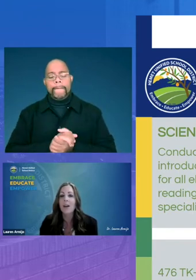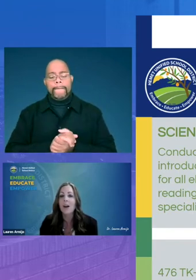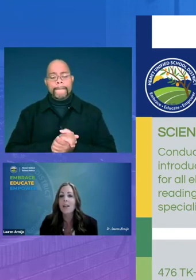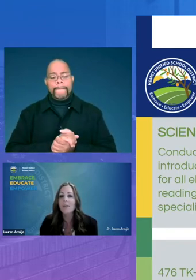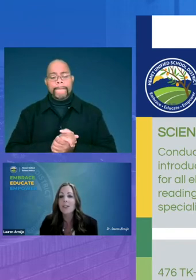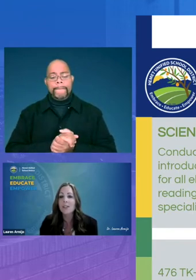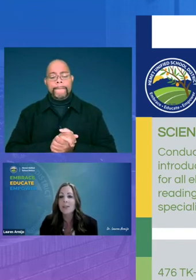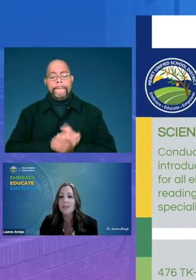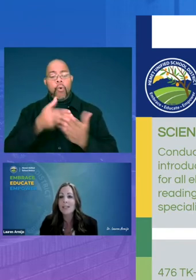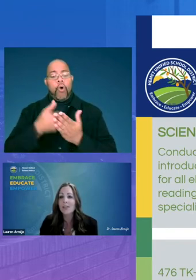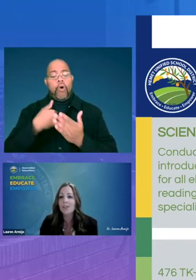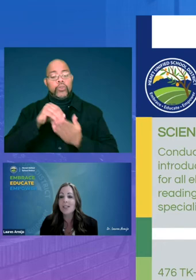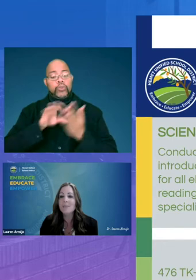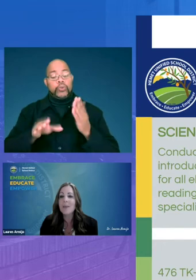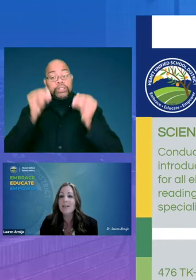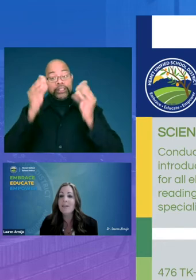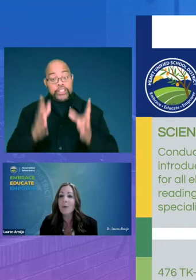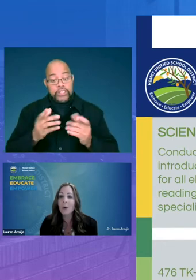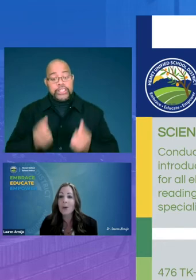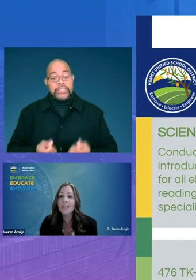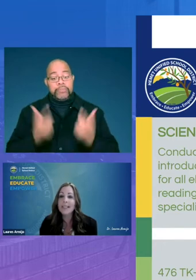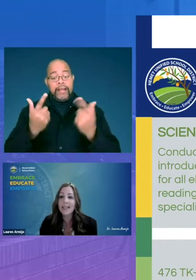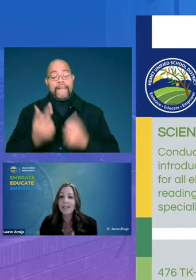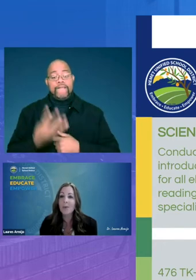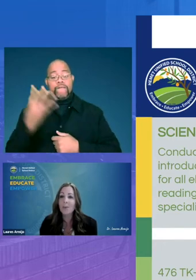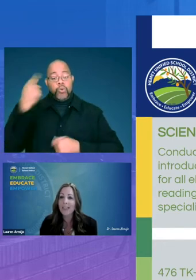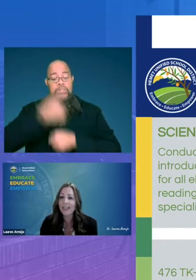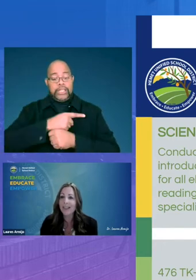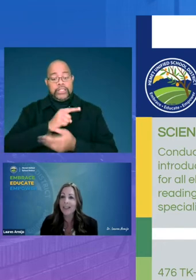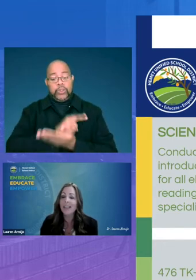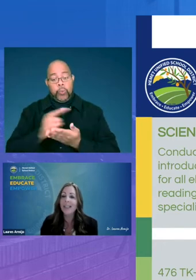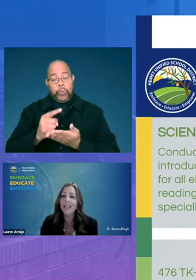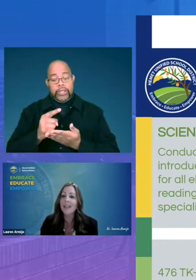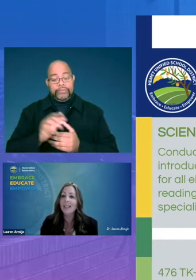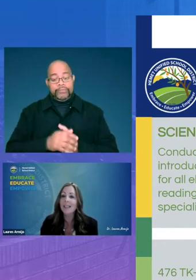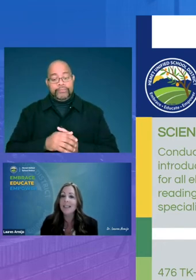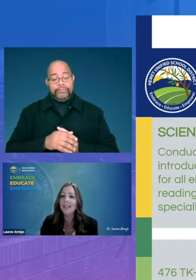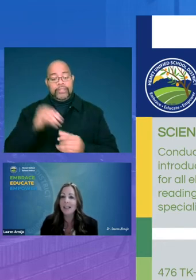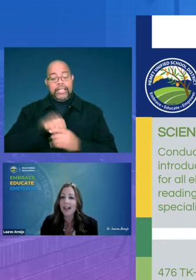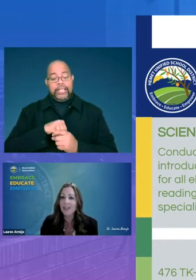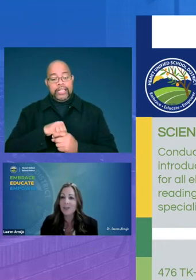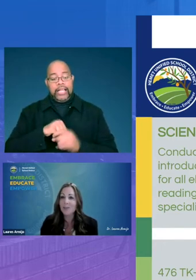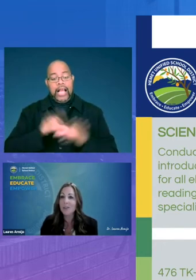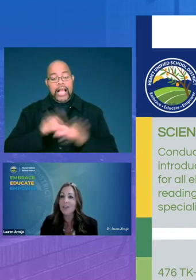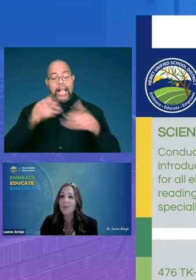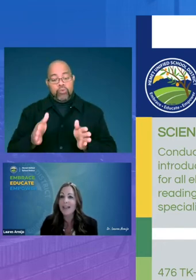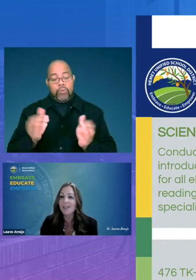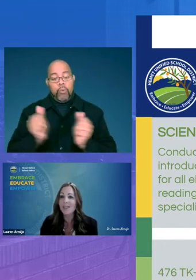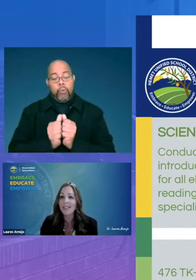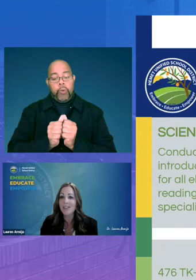all of our student teachers spend four days a week in the classroom with their master teacher